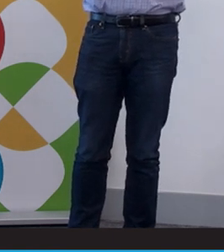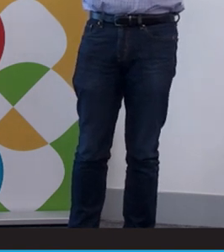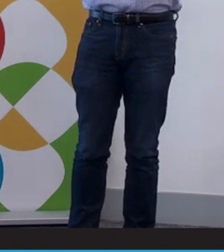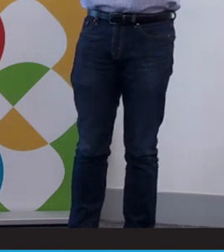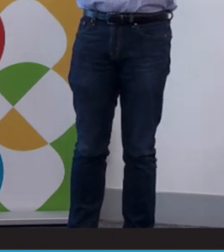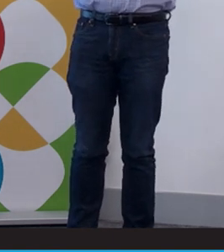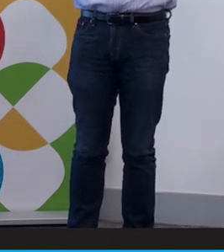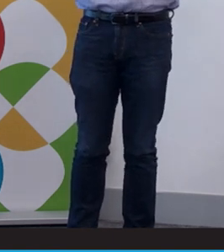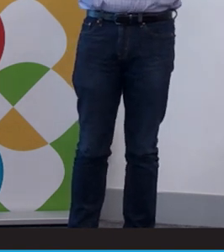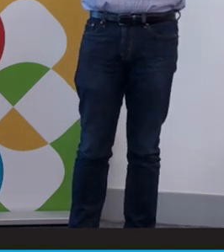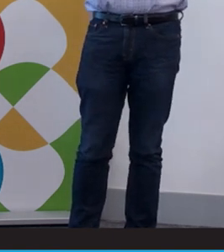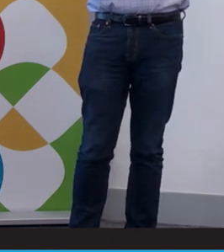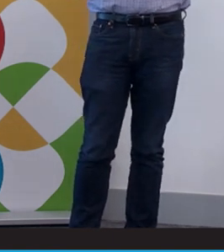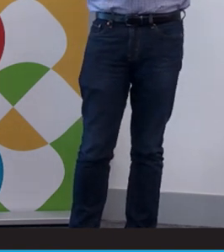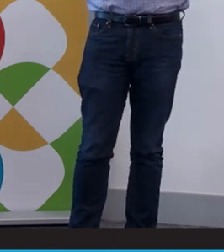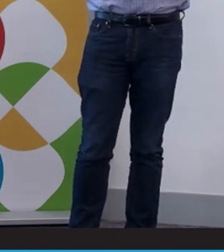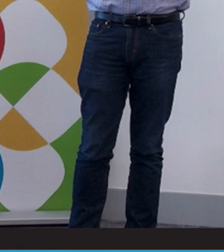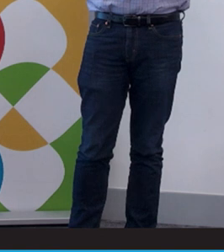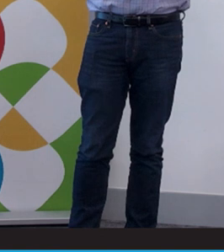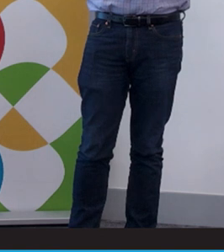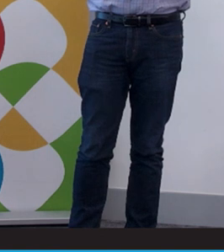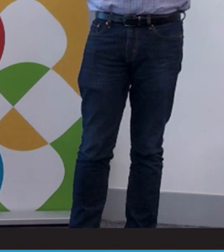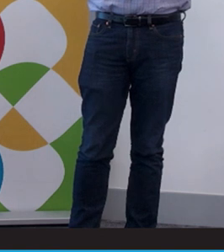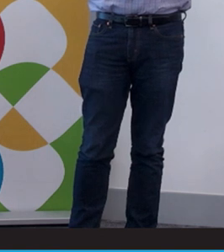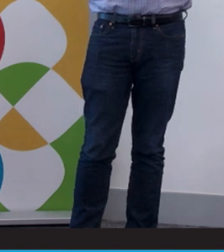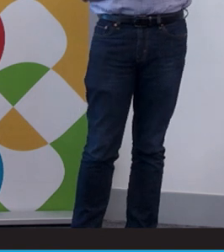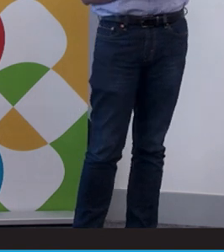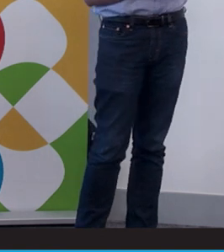culture, but that creates an opportunity, the responsibility to foster those opportunities